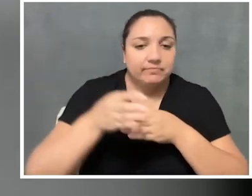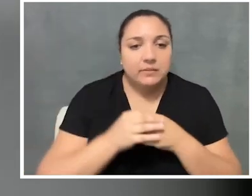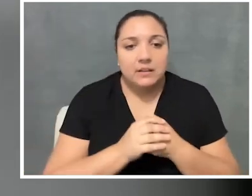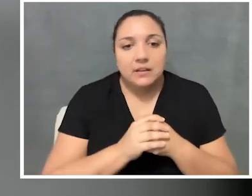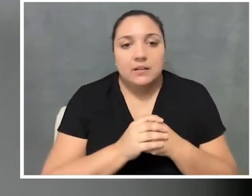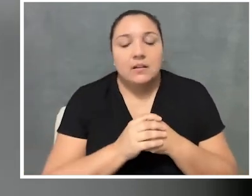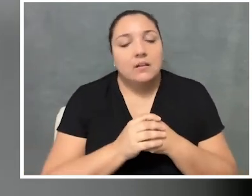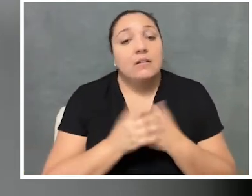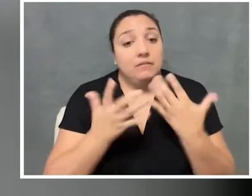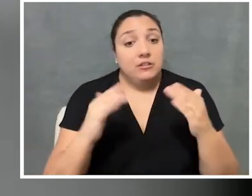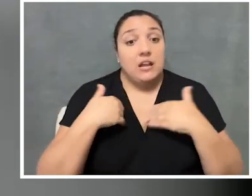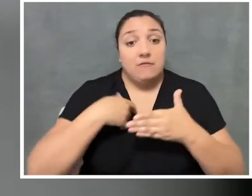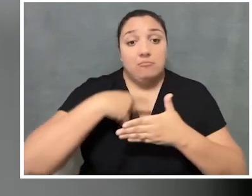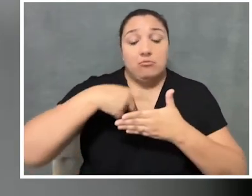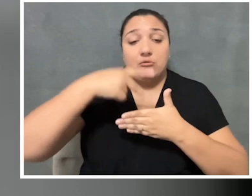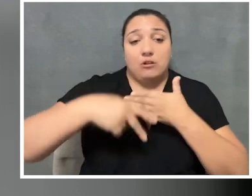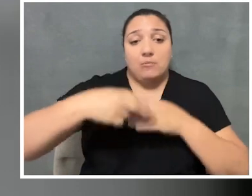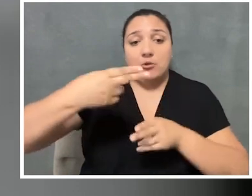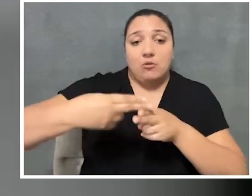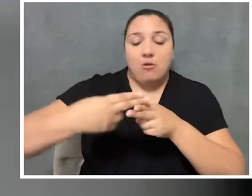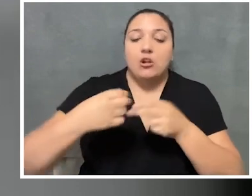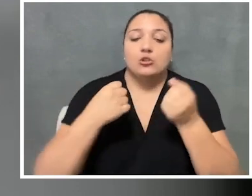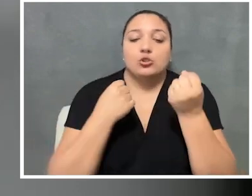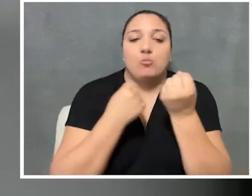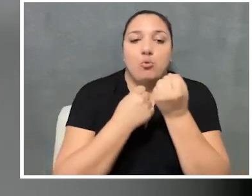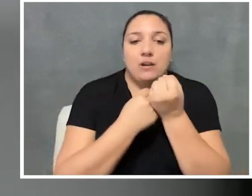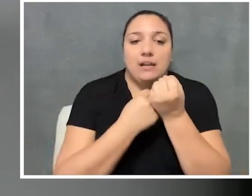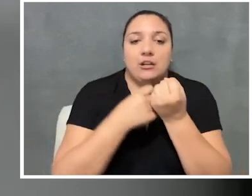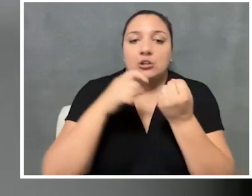And so we have a program at MAC called Supporting Transitions